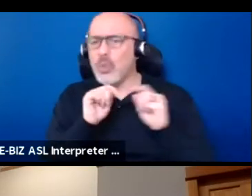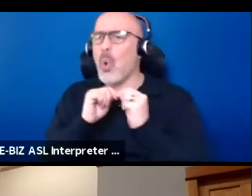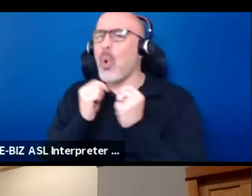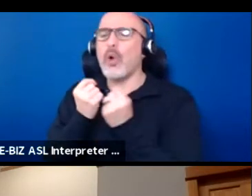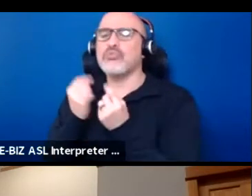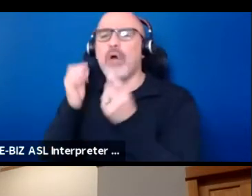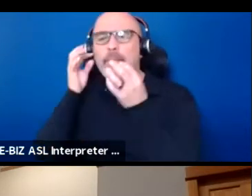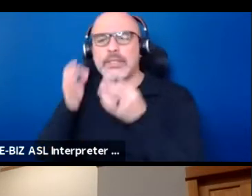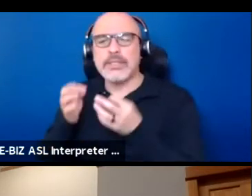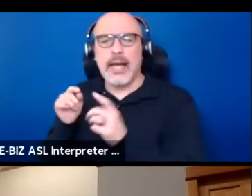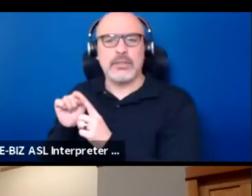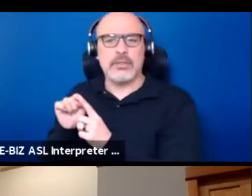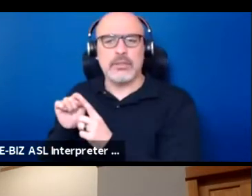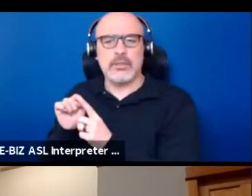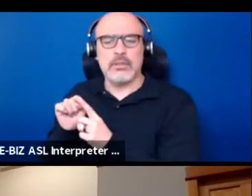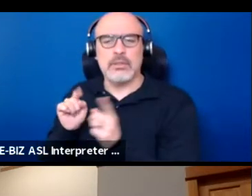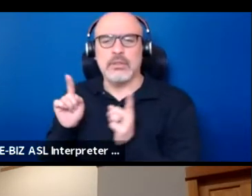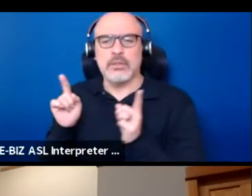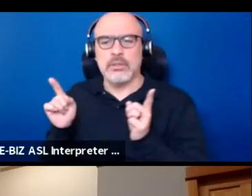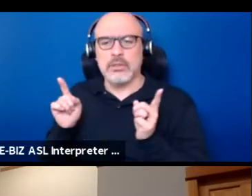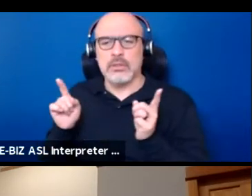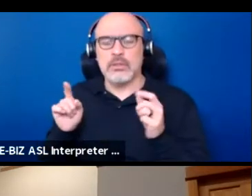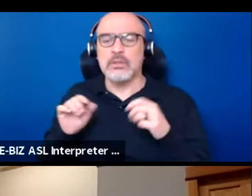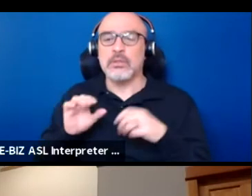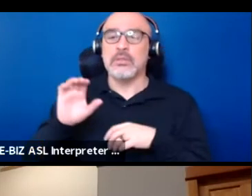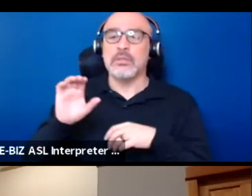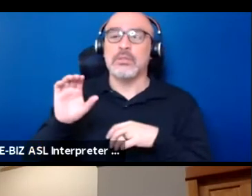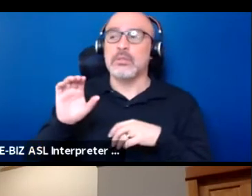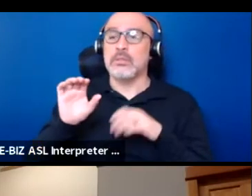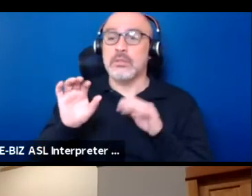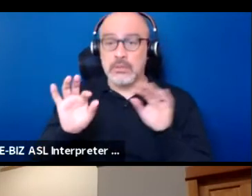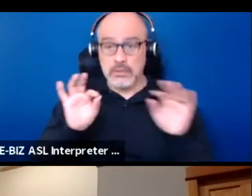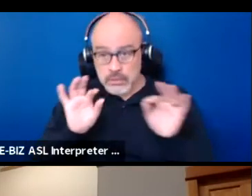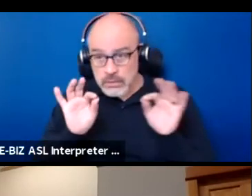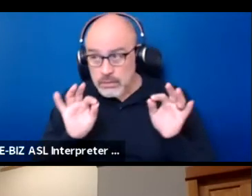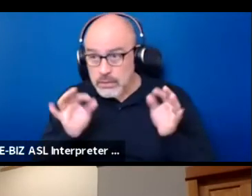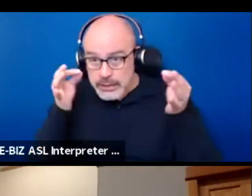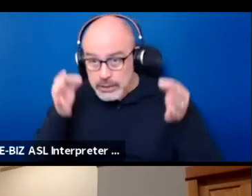So casting decisions and consultation decisions,